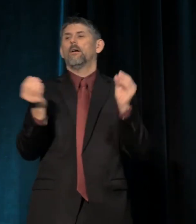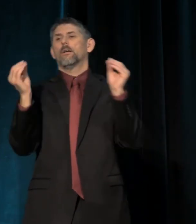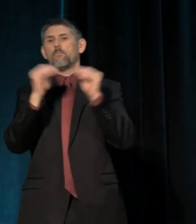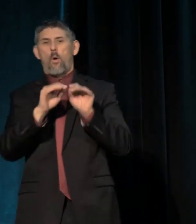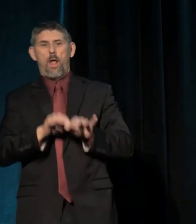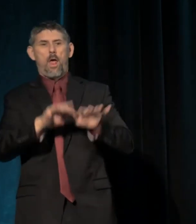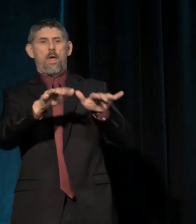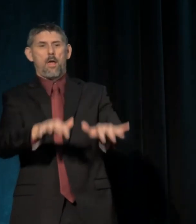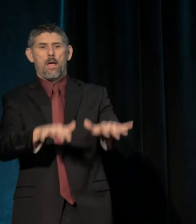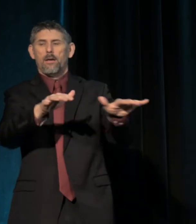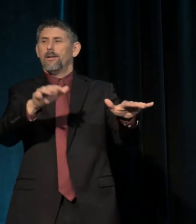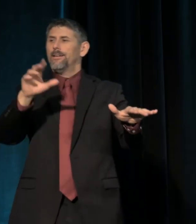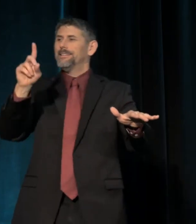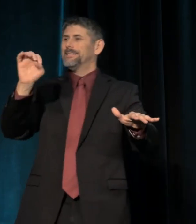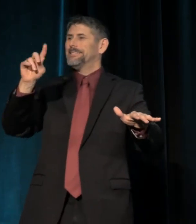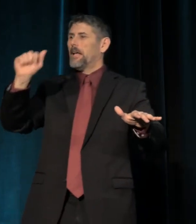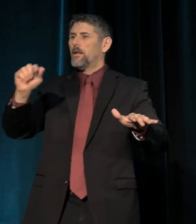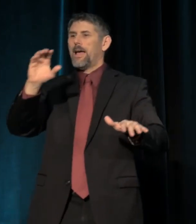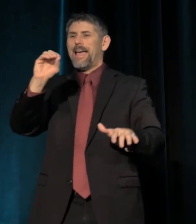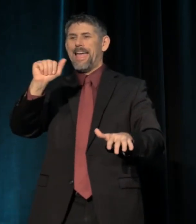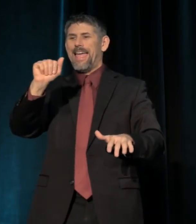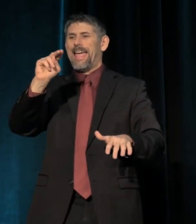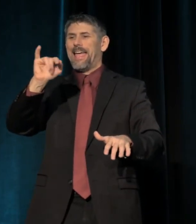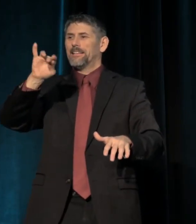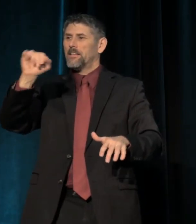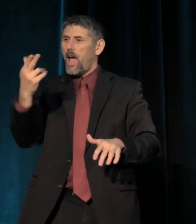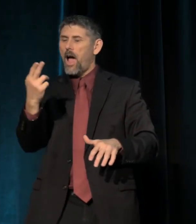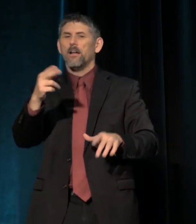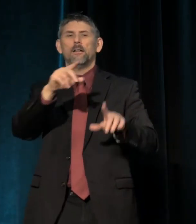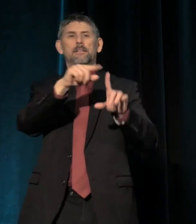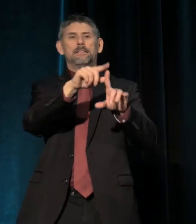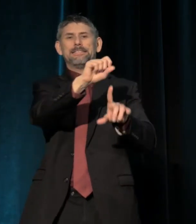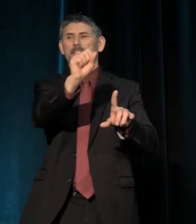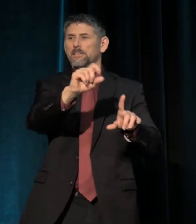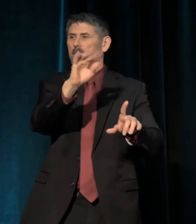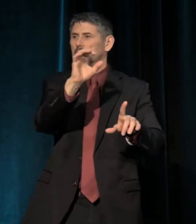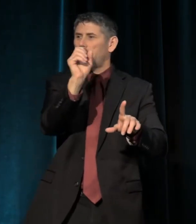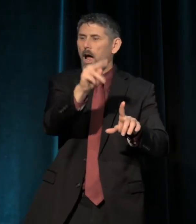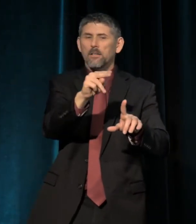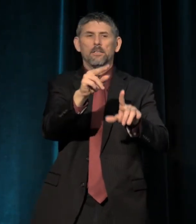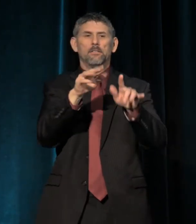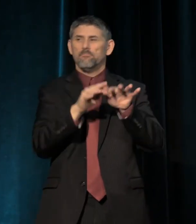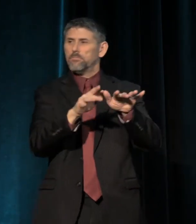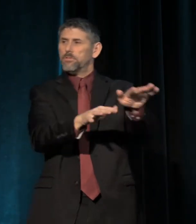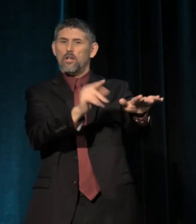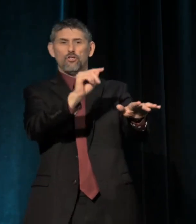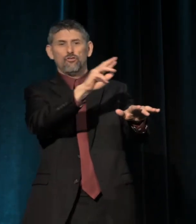Into Antioch, or into Oakley, or into Stockton, into the valley, into Tracy.